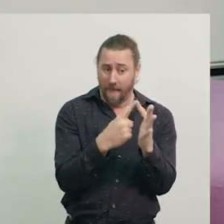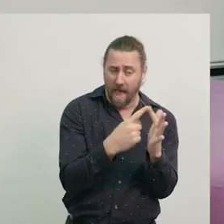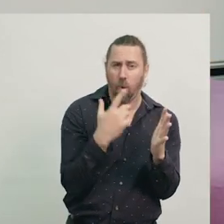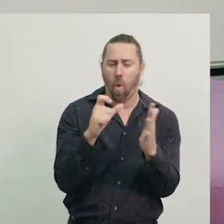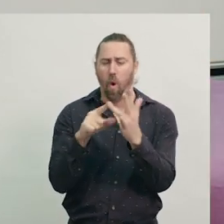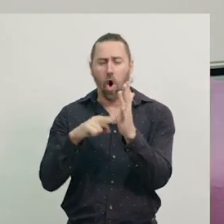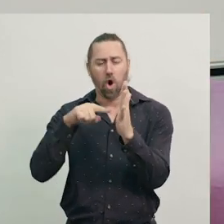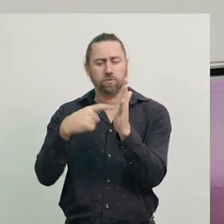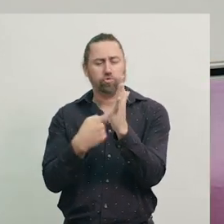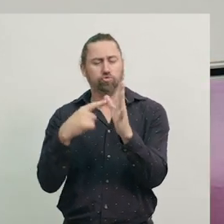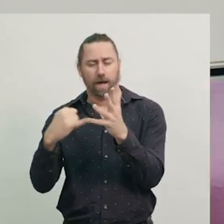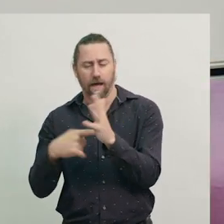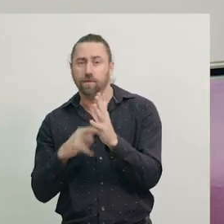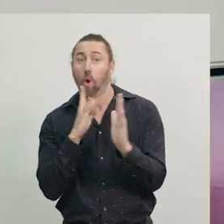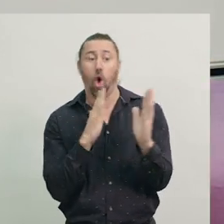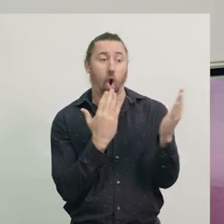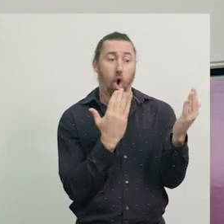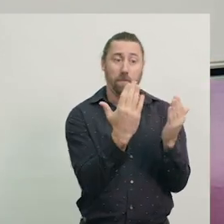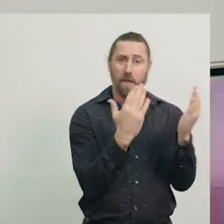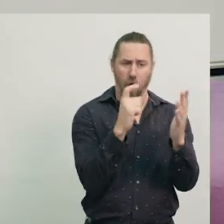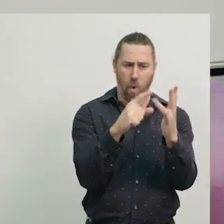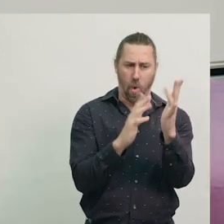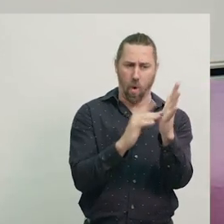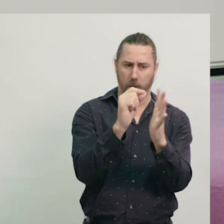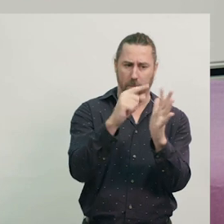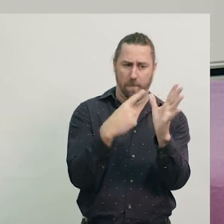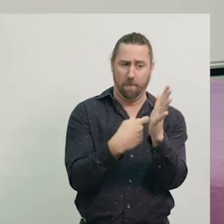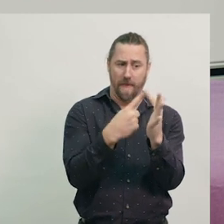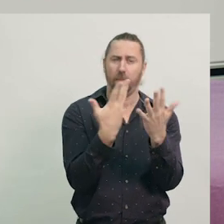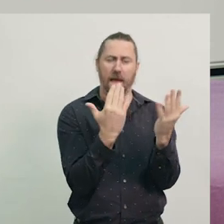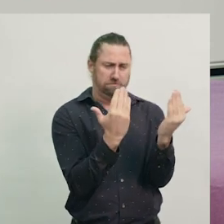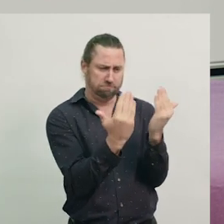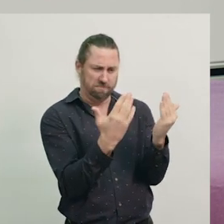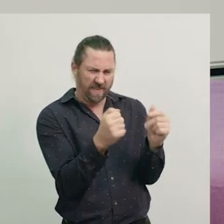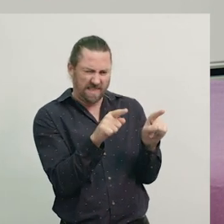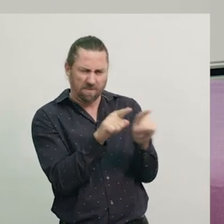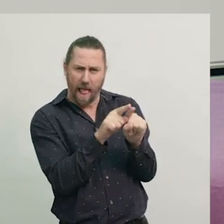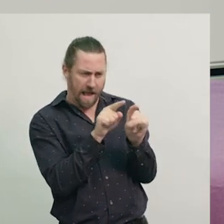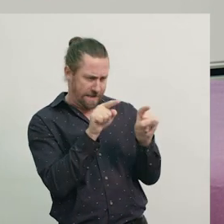When we compare things, we are looking for similarities between them. What is the same?